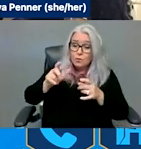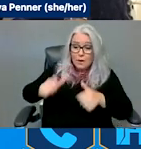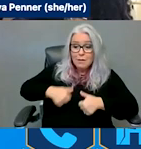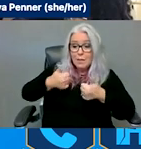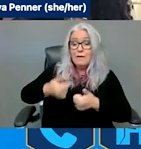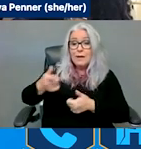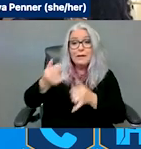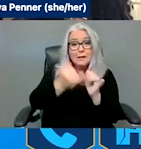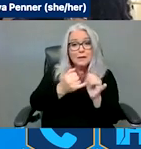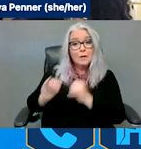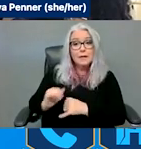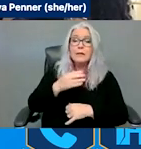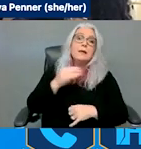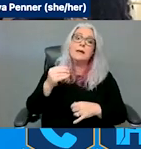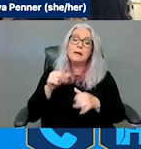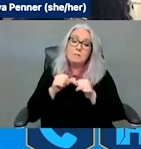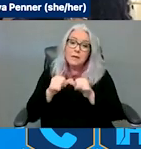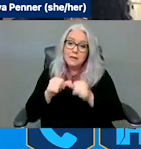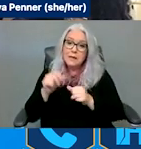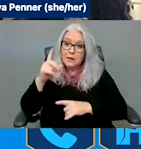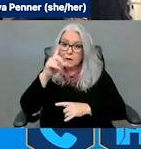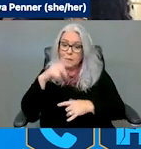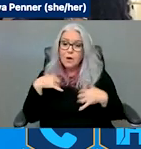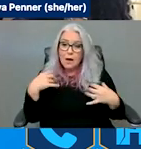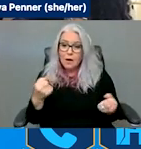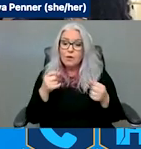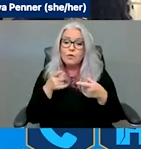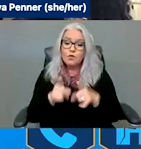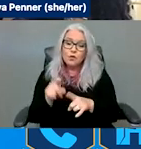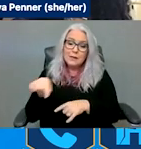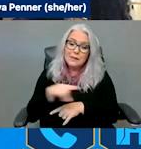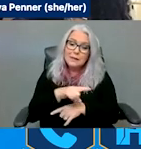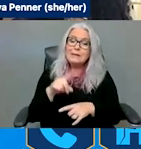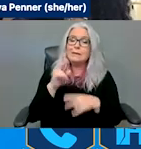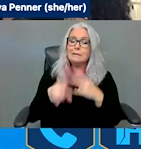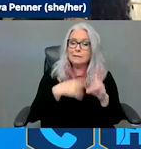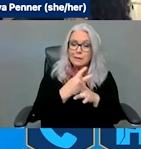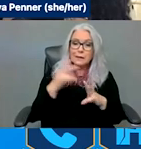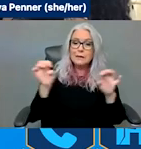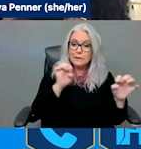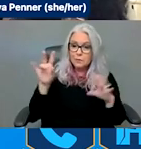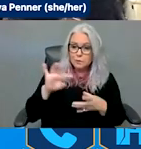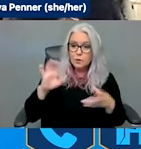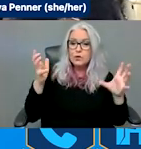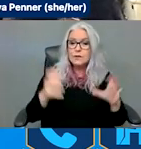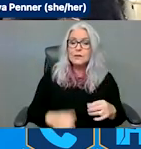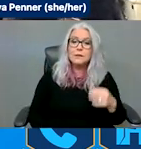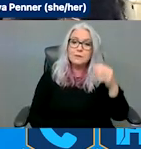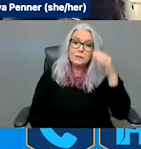emergencies? Germán: Before we go on --